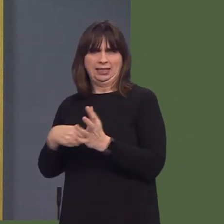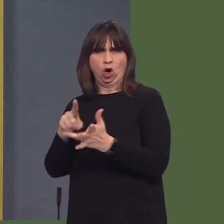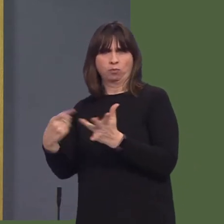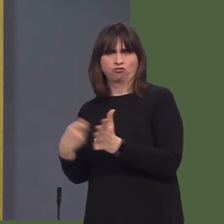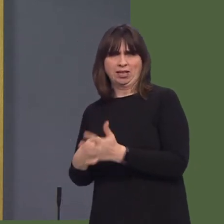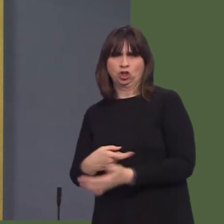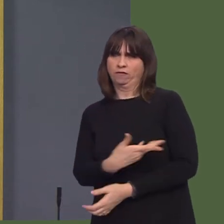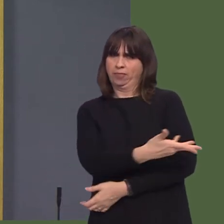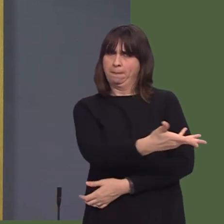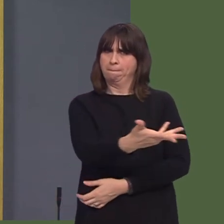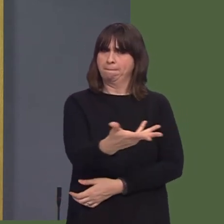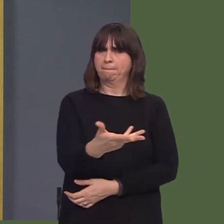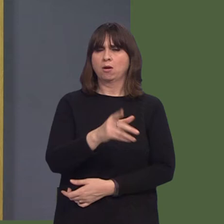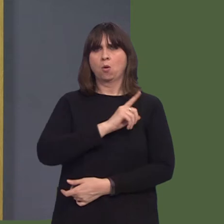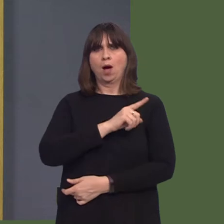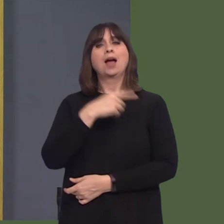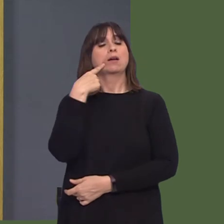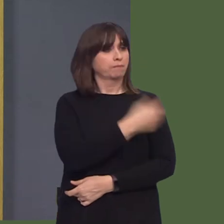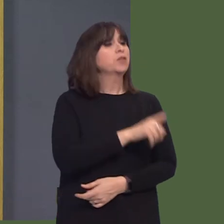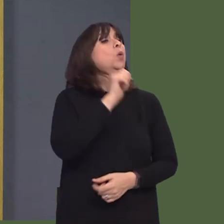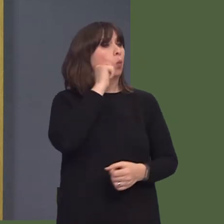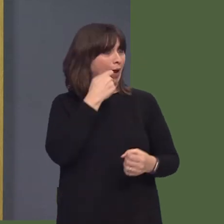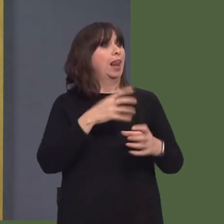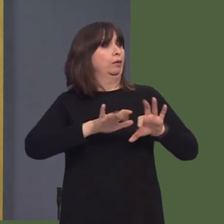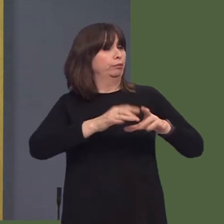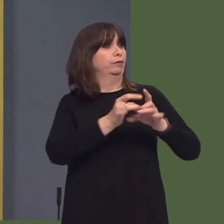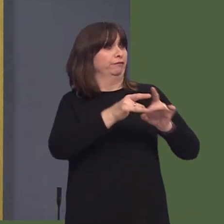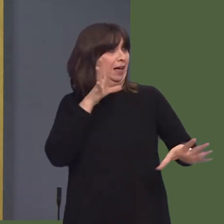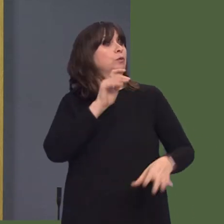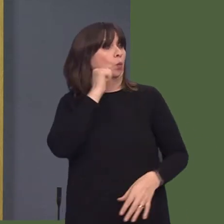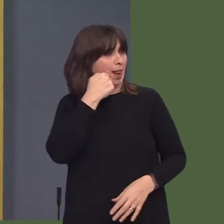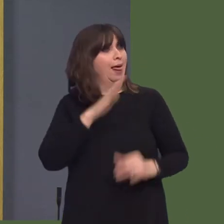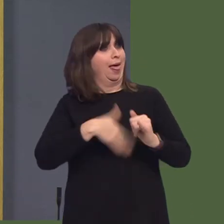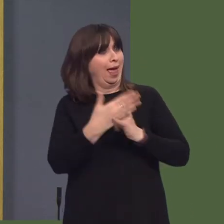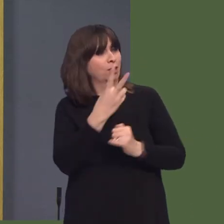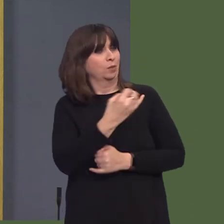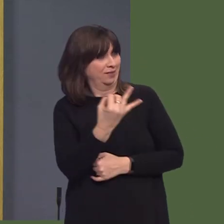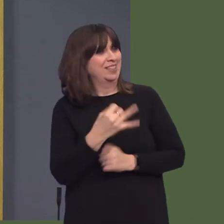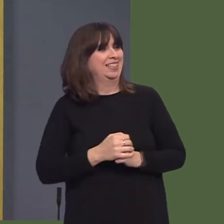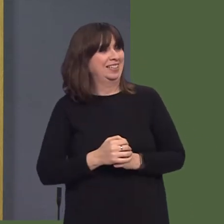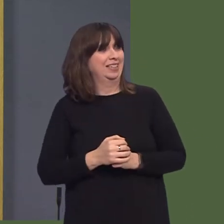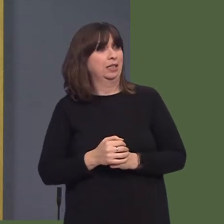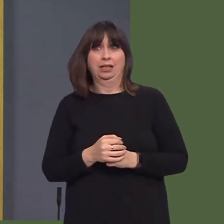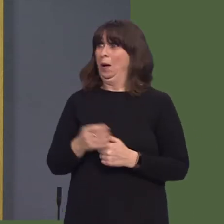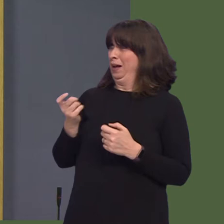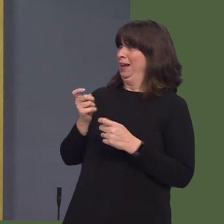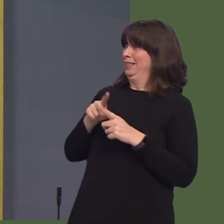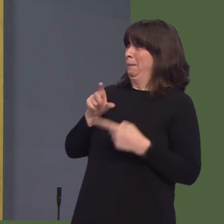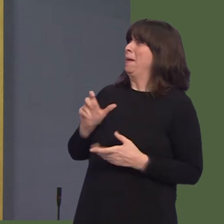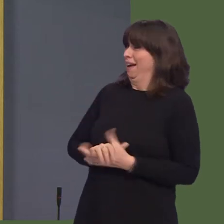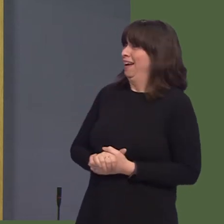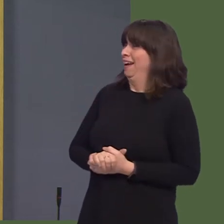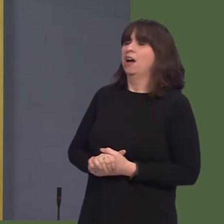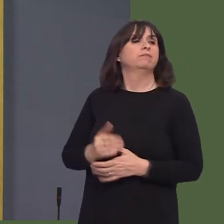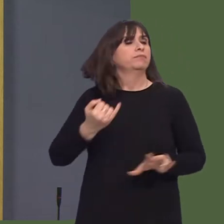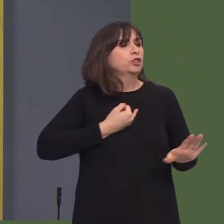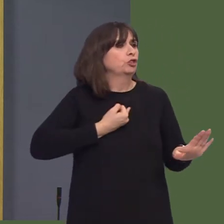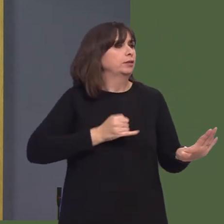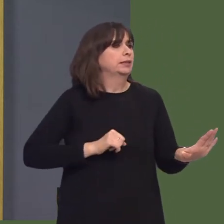Will the First Minister make a statement on the 21st Century Schools investment programme